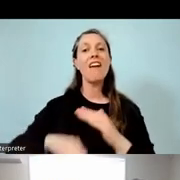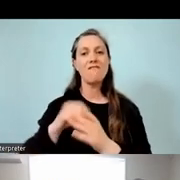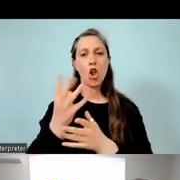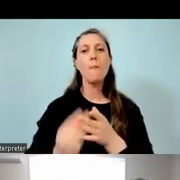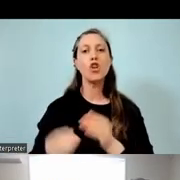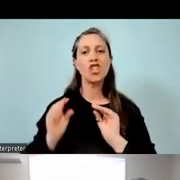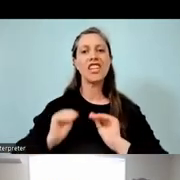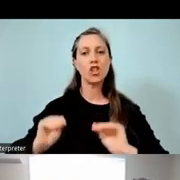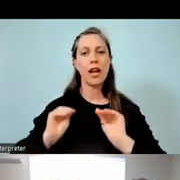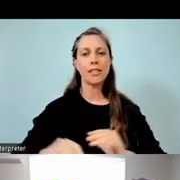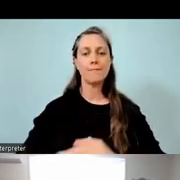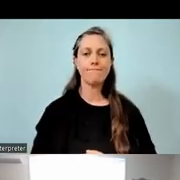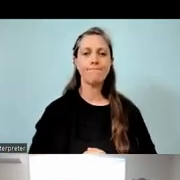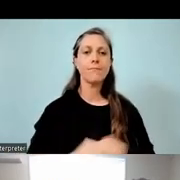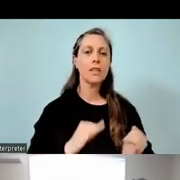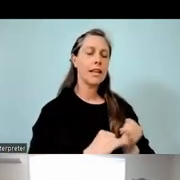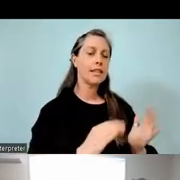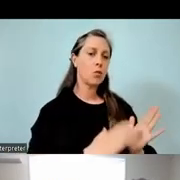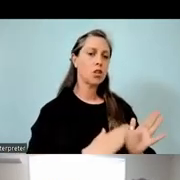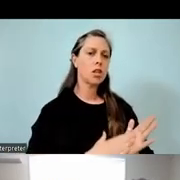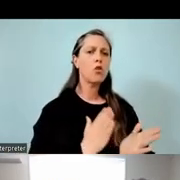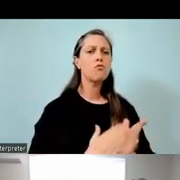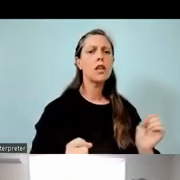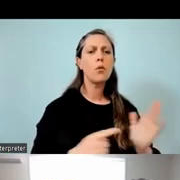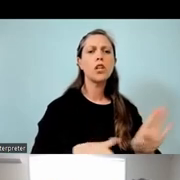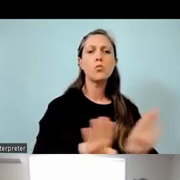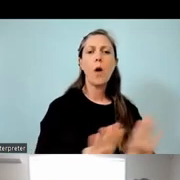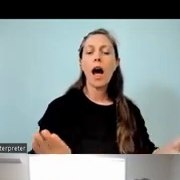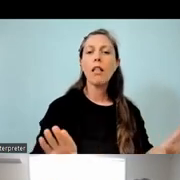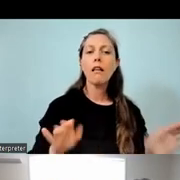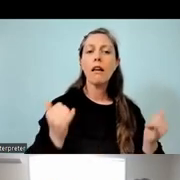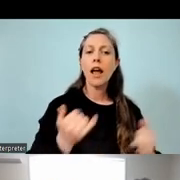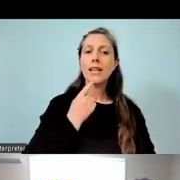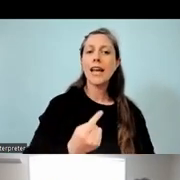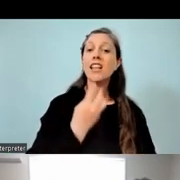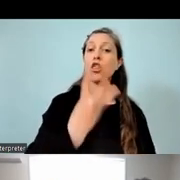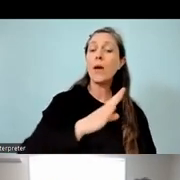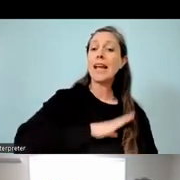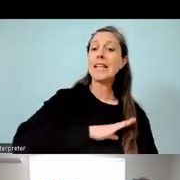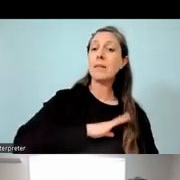Yeah, and it's relevant to mention that there's three intermediates there, as Jono says.